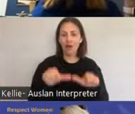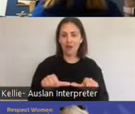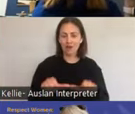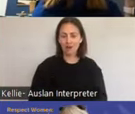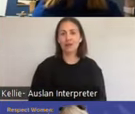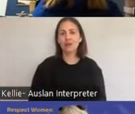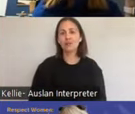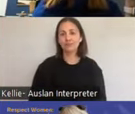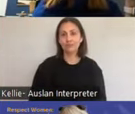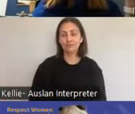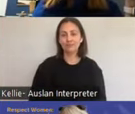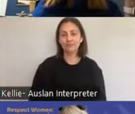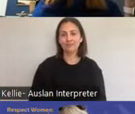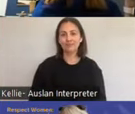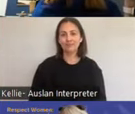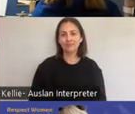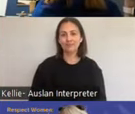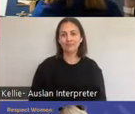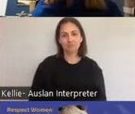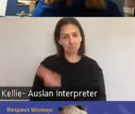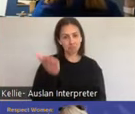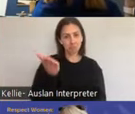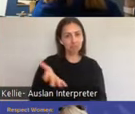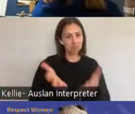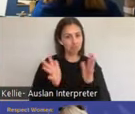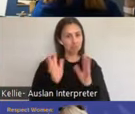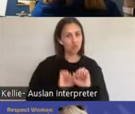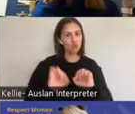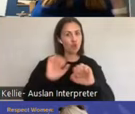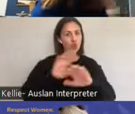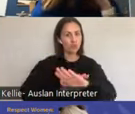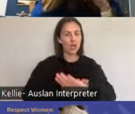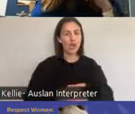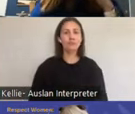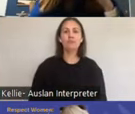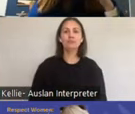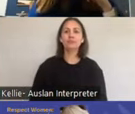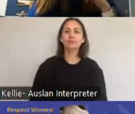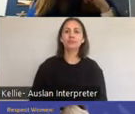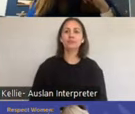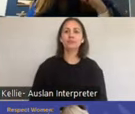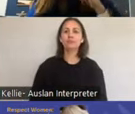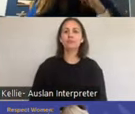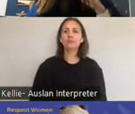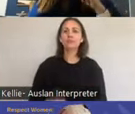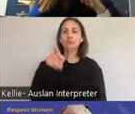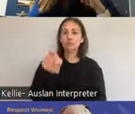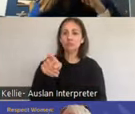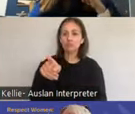gives you an opportunity to have a look at that. But this is what an erect clitoris looks like.